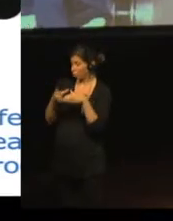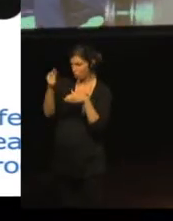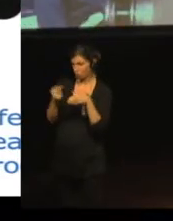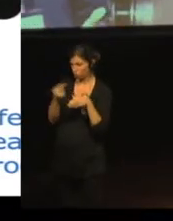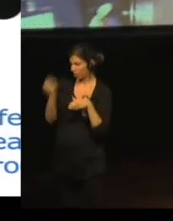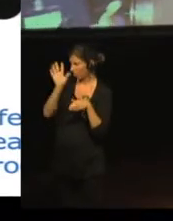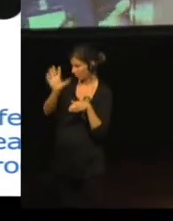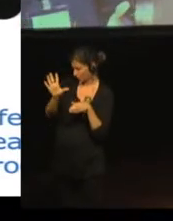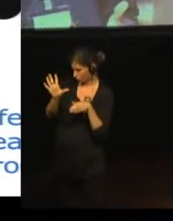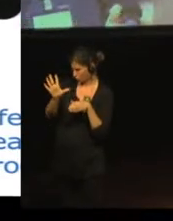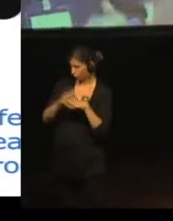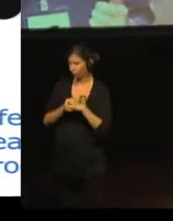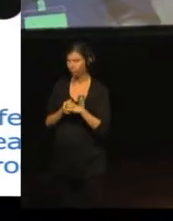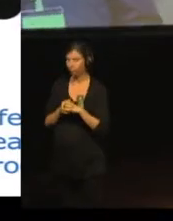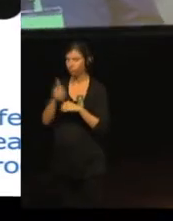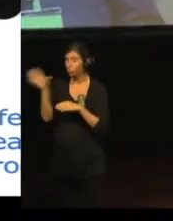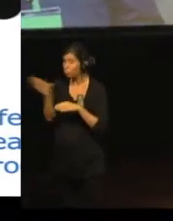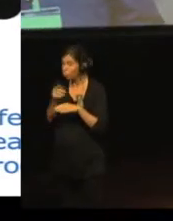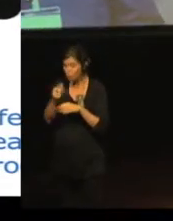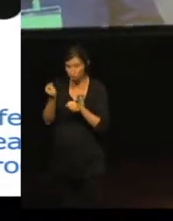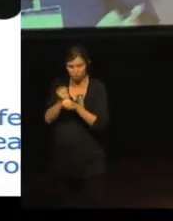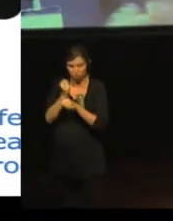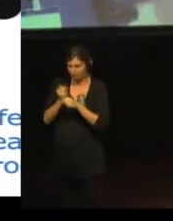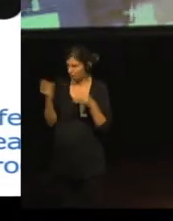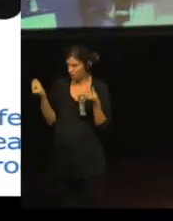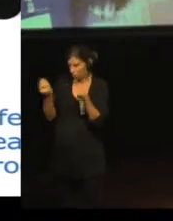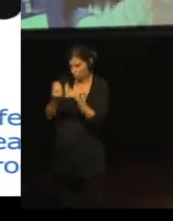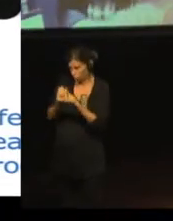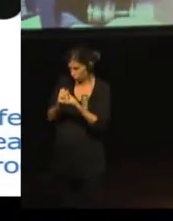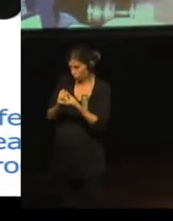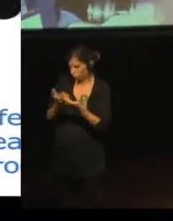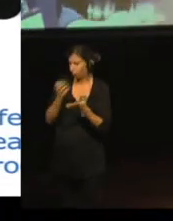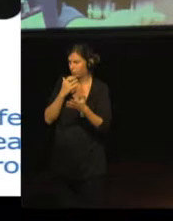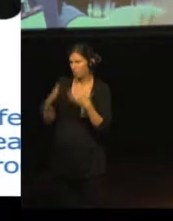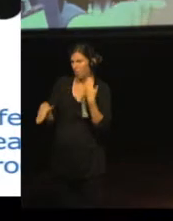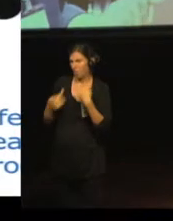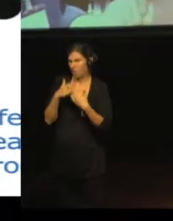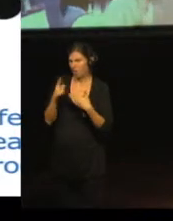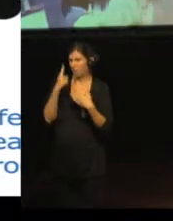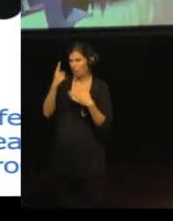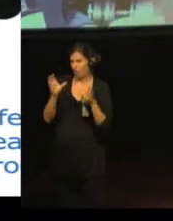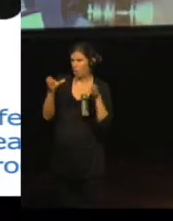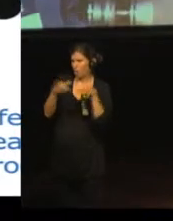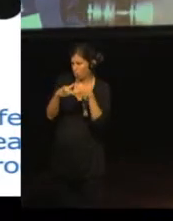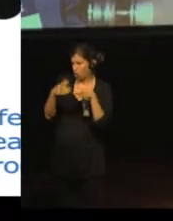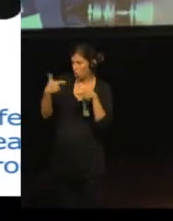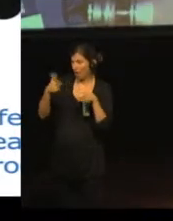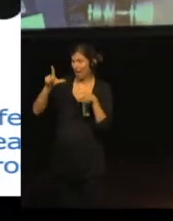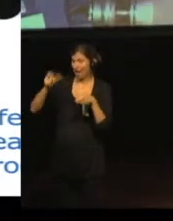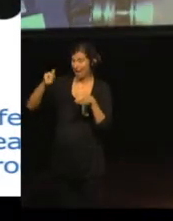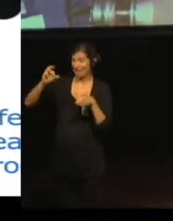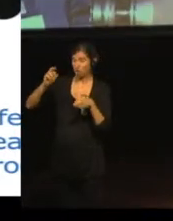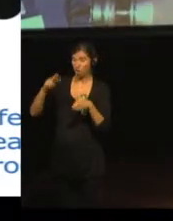The first initial meeting was in Glasgow, Scotland. The second in Aalborg, Denmark.